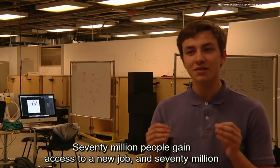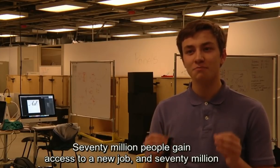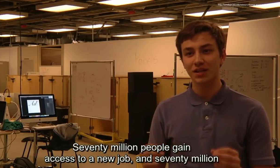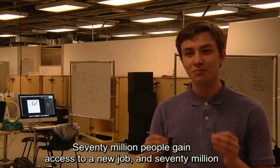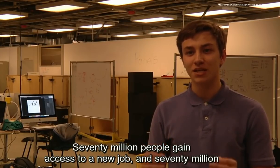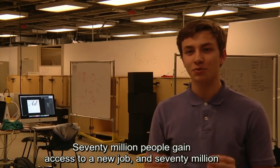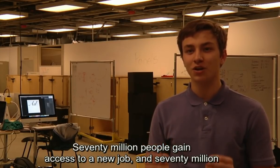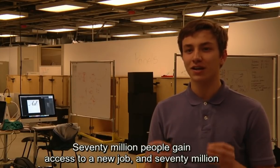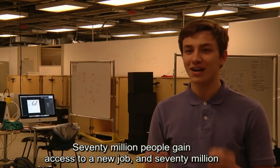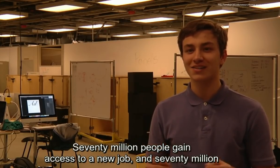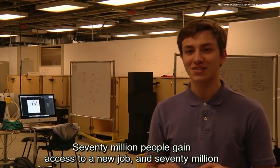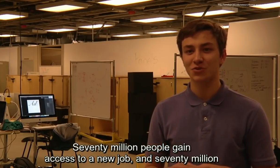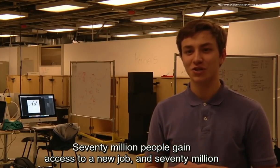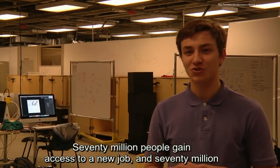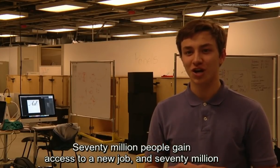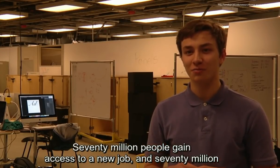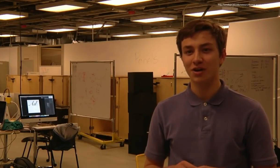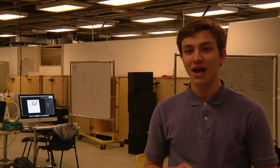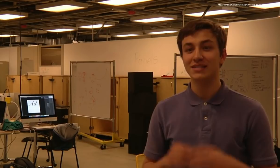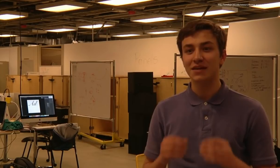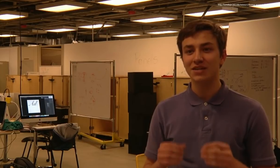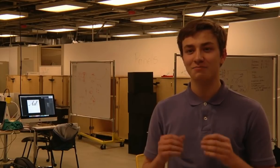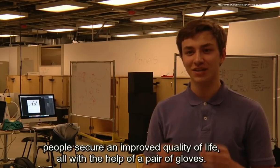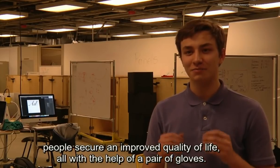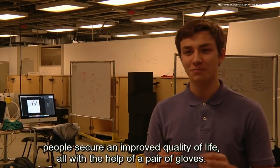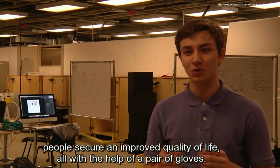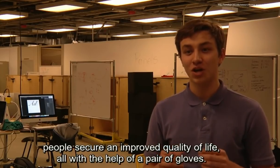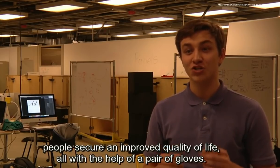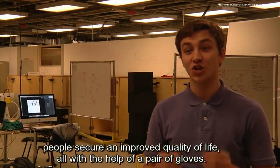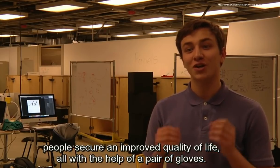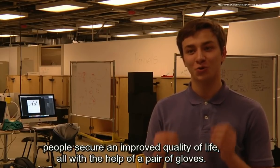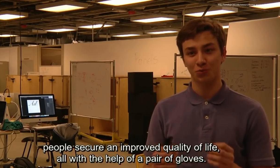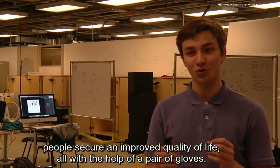million people gain access to a new job and 70 million people secure improved